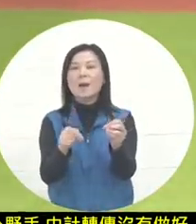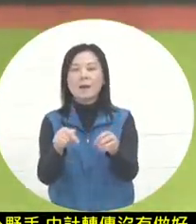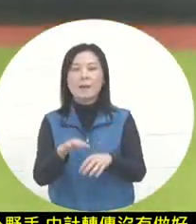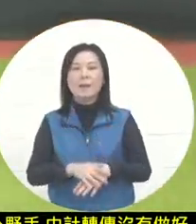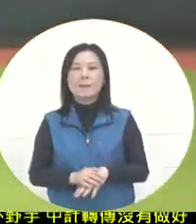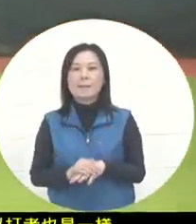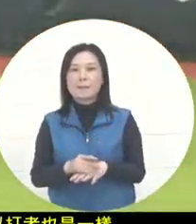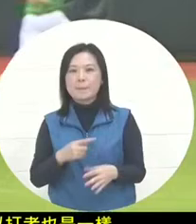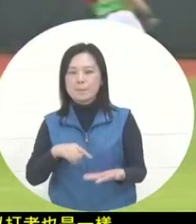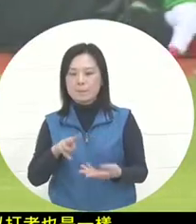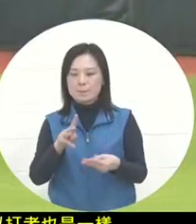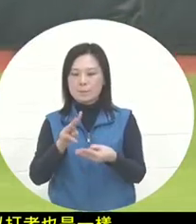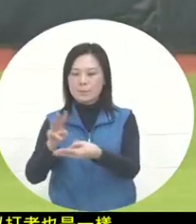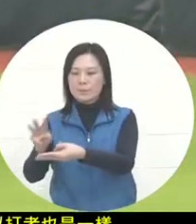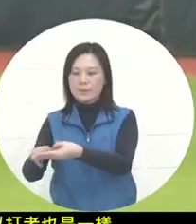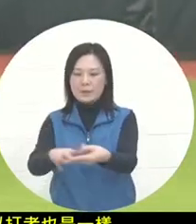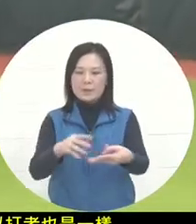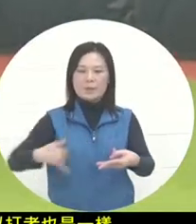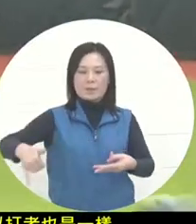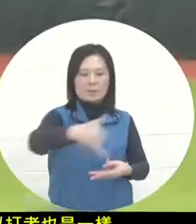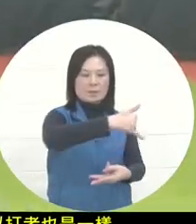He went around 4 bases and returned to home base to score